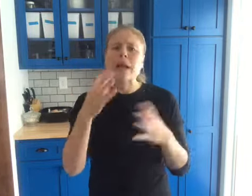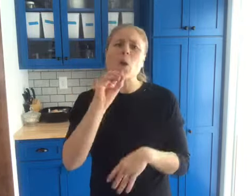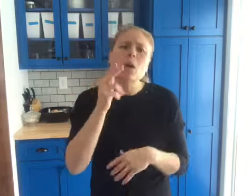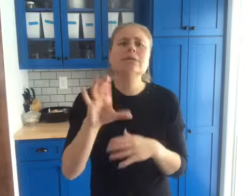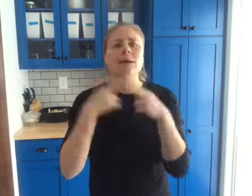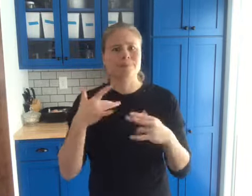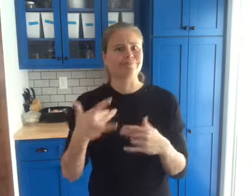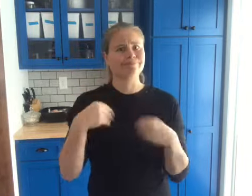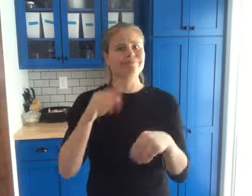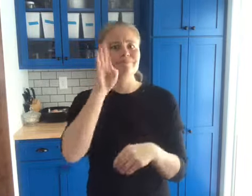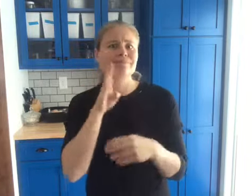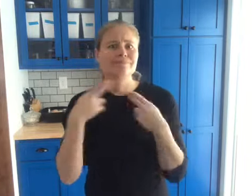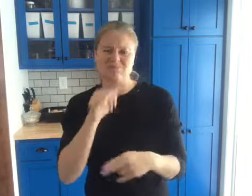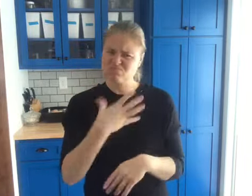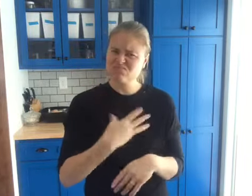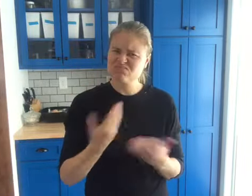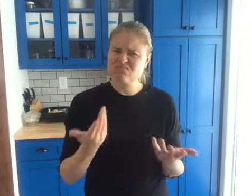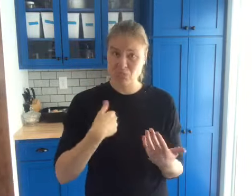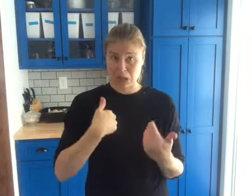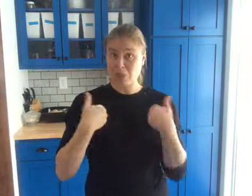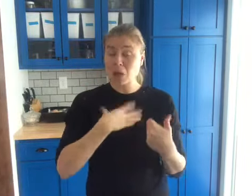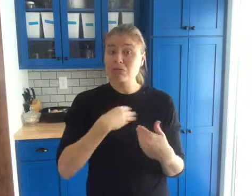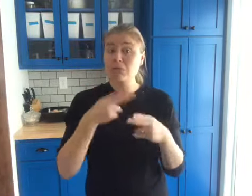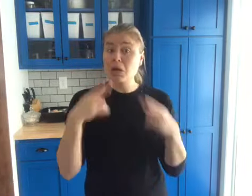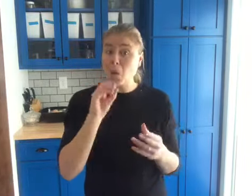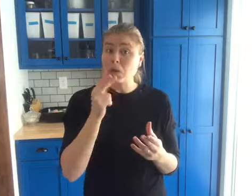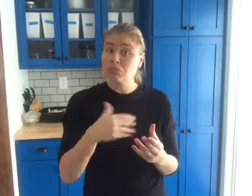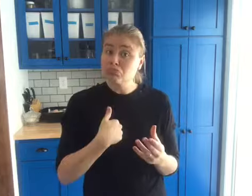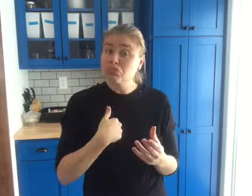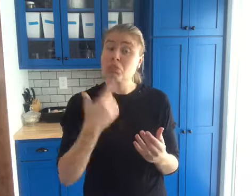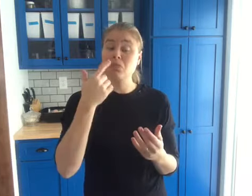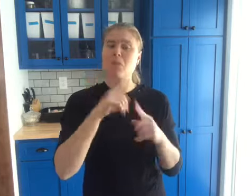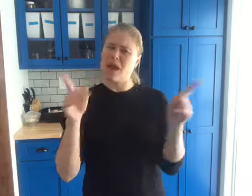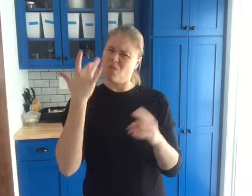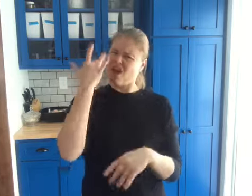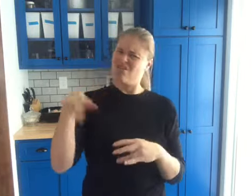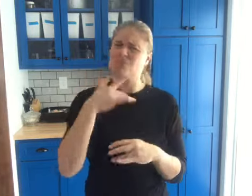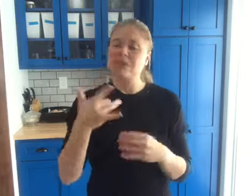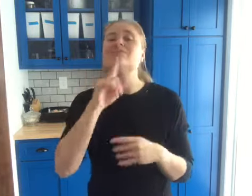The reason why most organic eggs are color brown was because